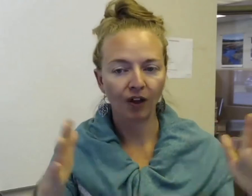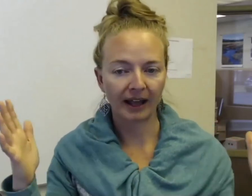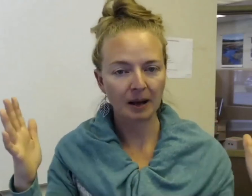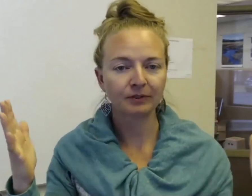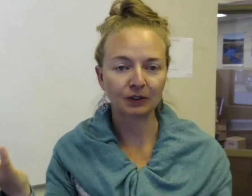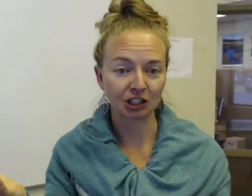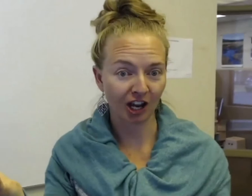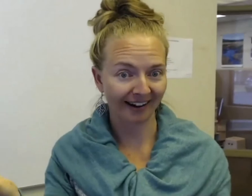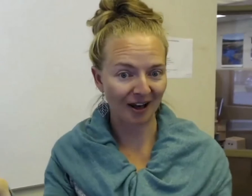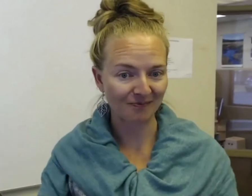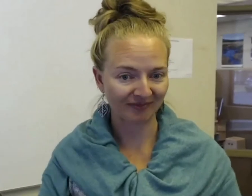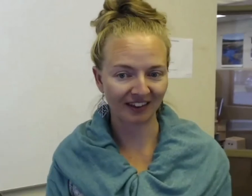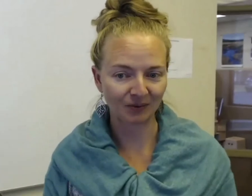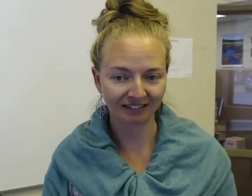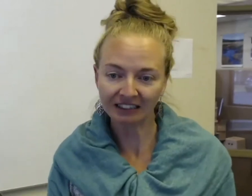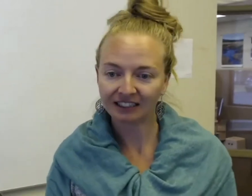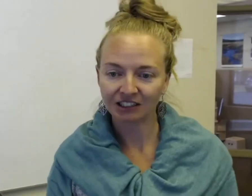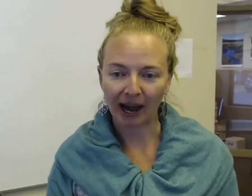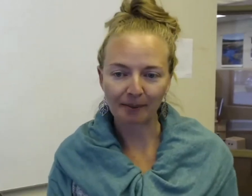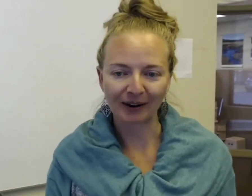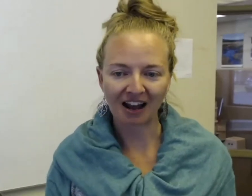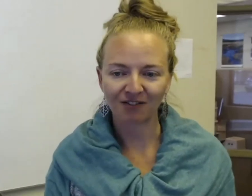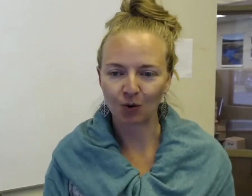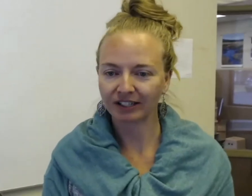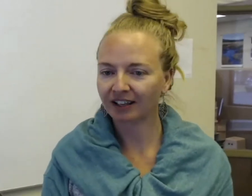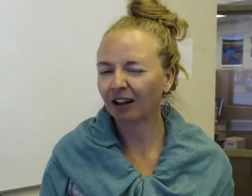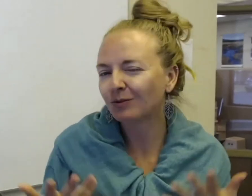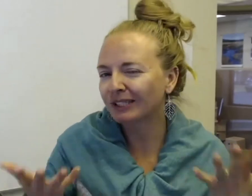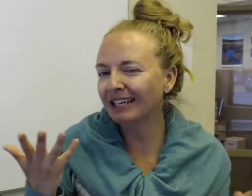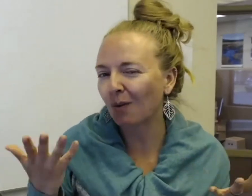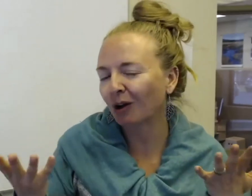up so you can check it out. And then we can chat about it afterwards. See how well you